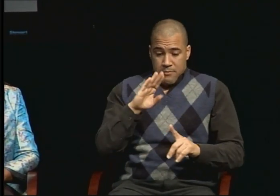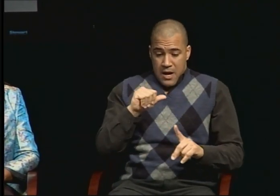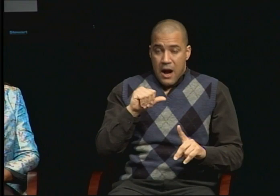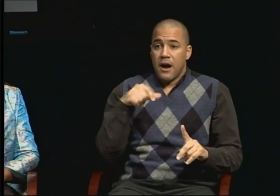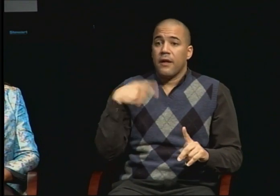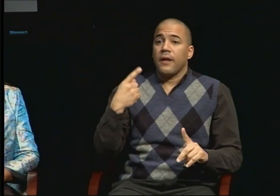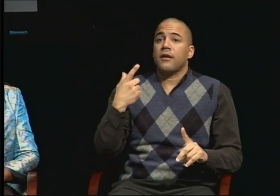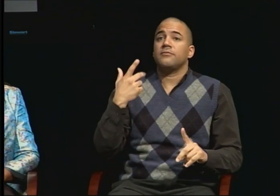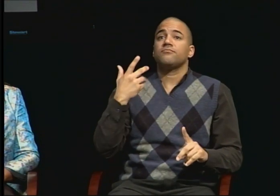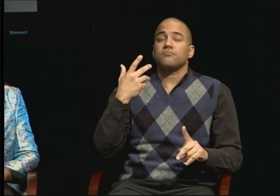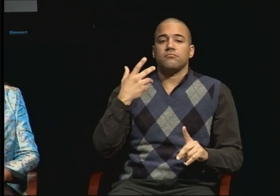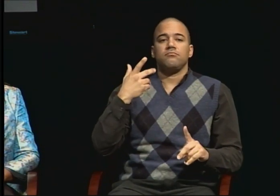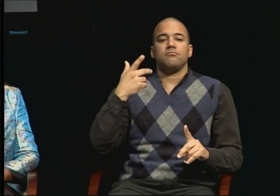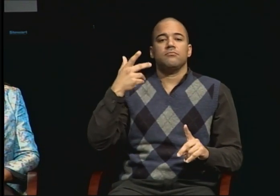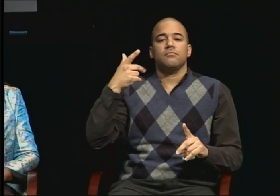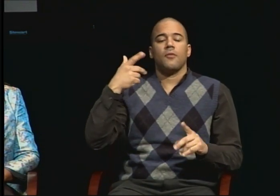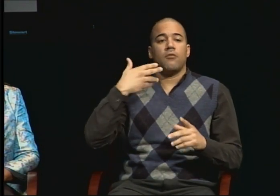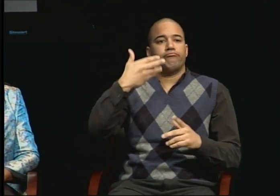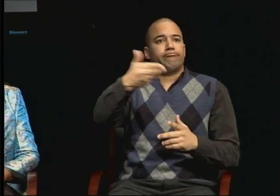I was offered to get into graduate school.